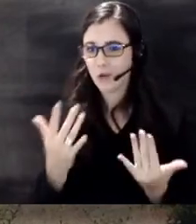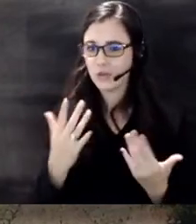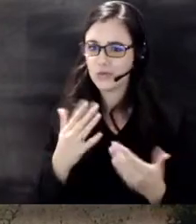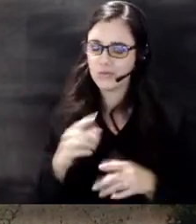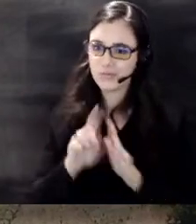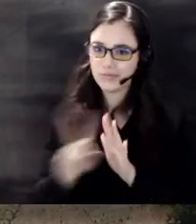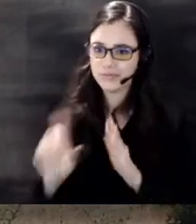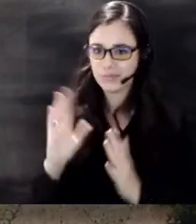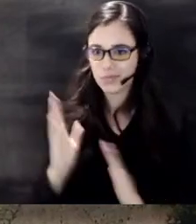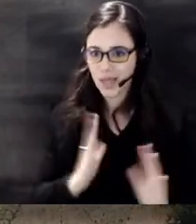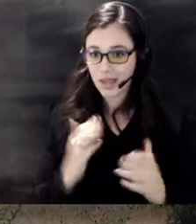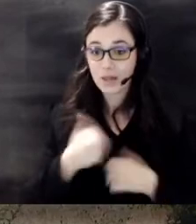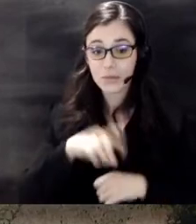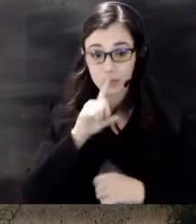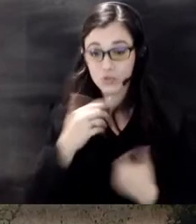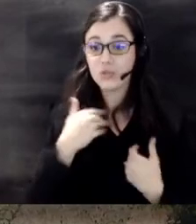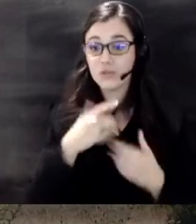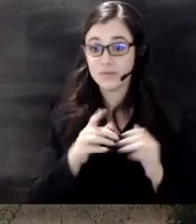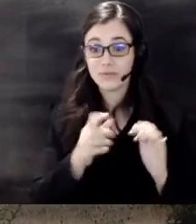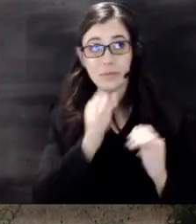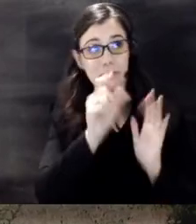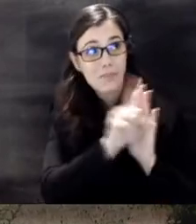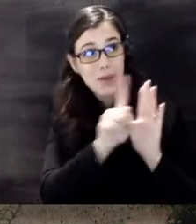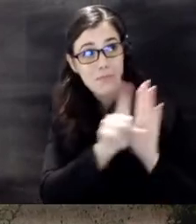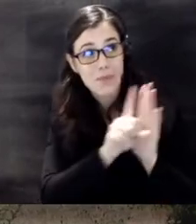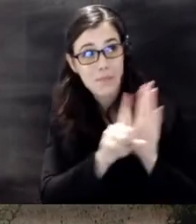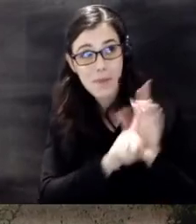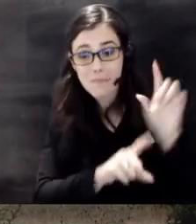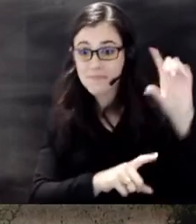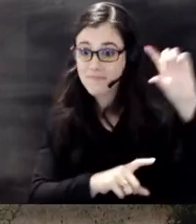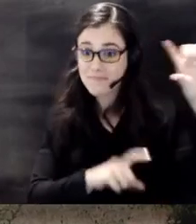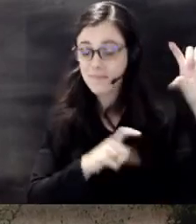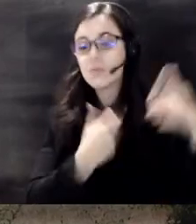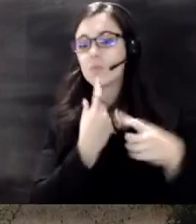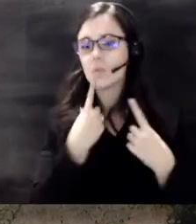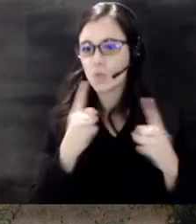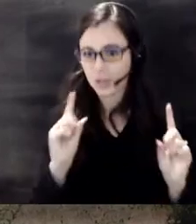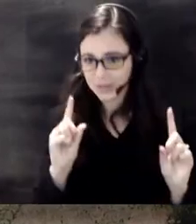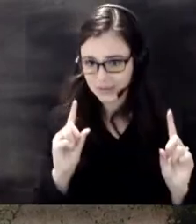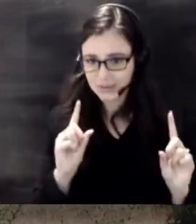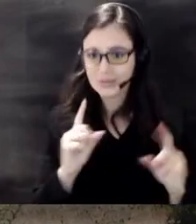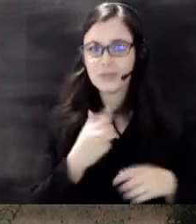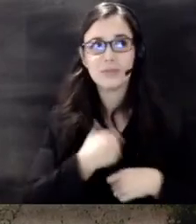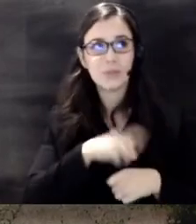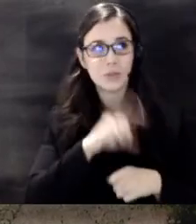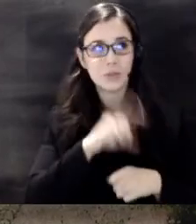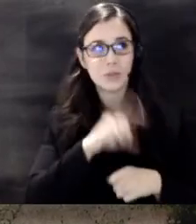you have working smoke alarms in your home make sure you plan your plan meets the needs of all